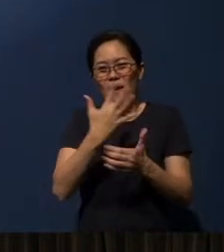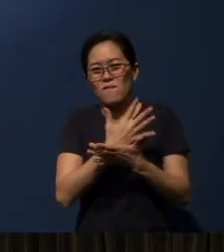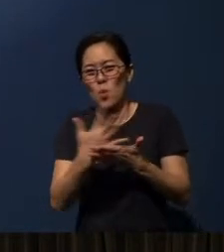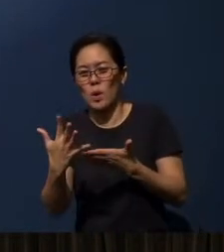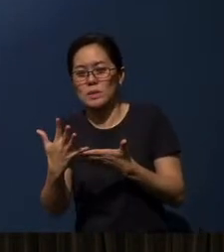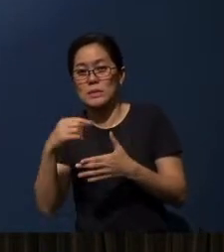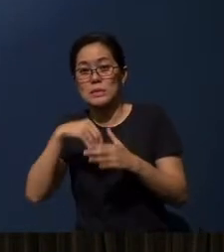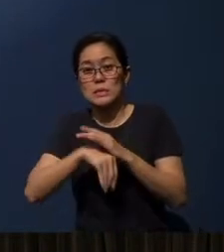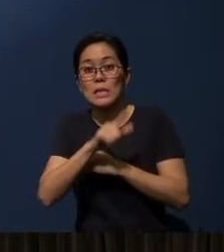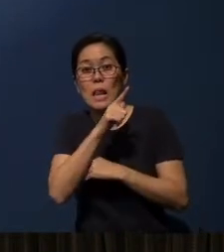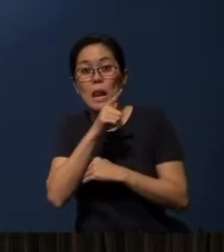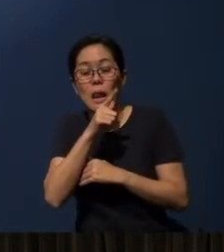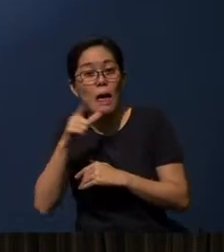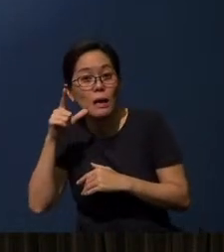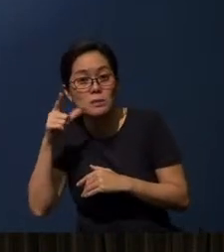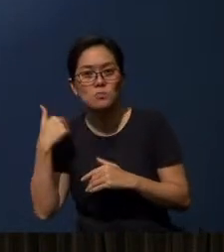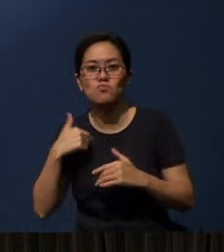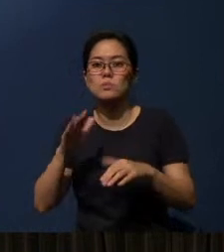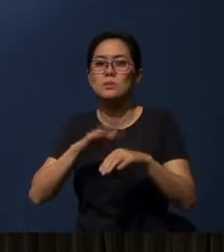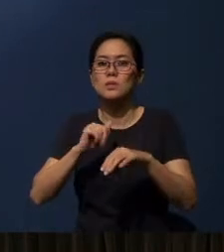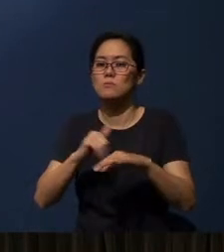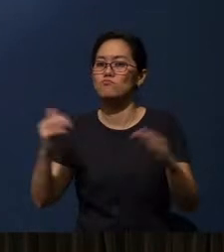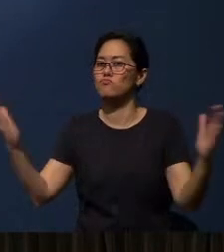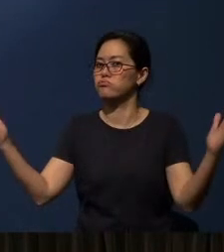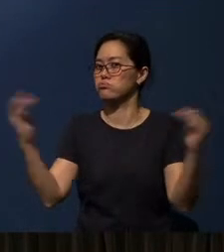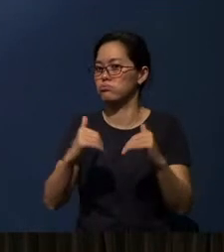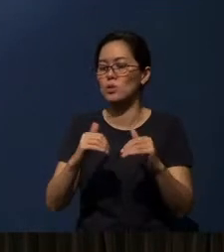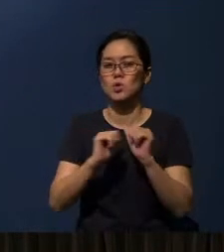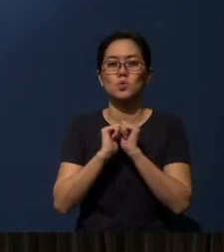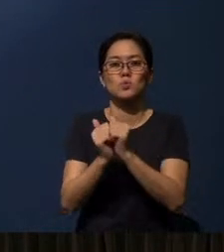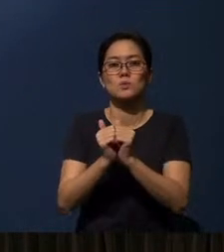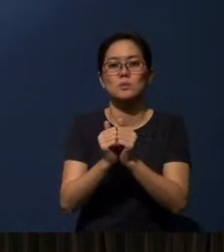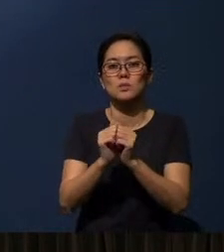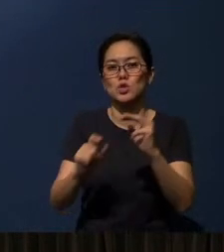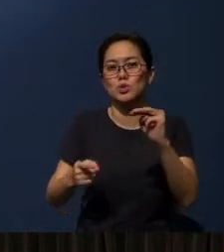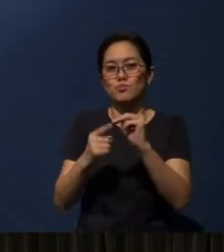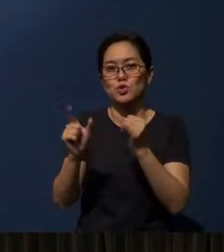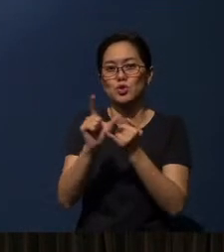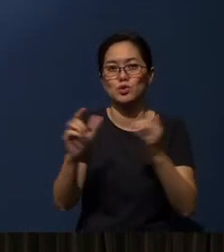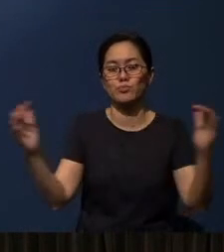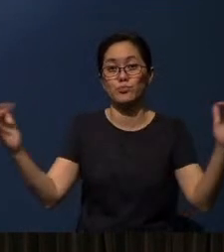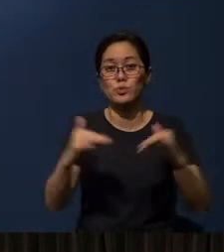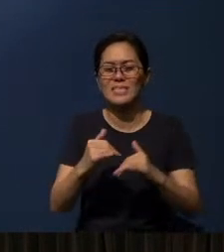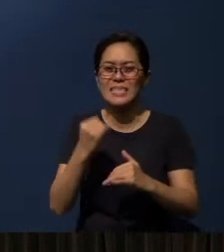I want to ask us to come together in missional cell. Okay, so therefore if you are not in a missional cell,